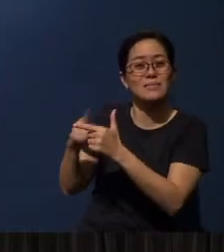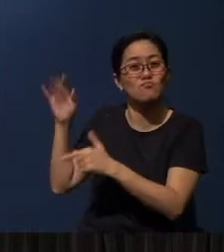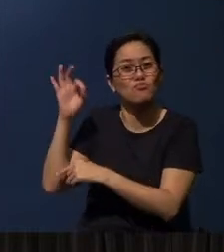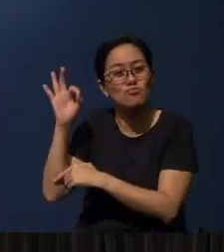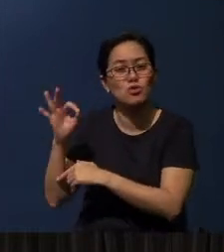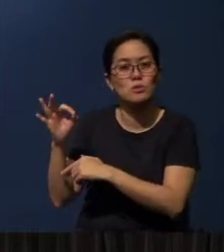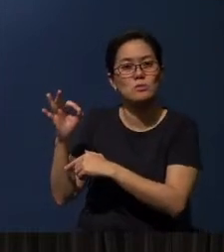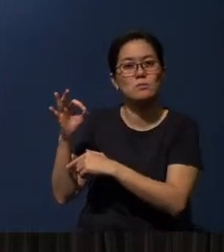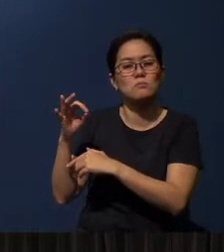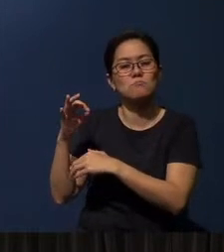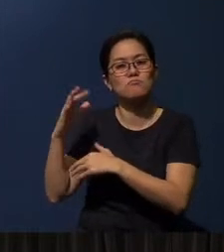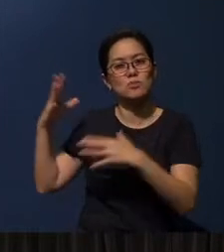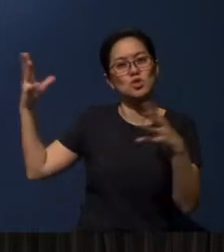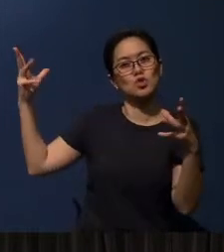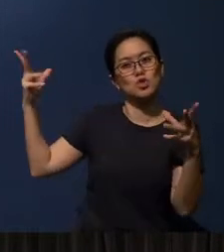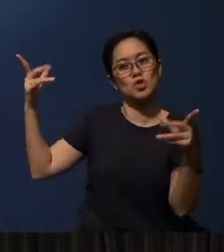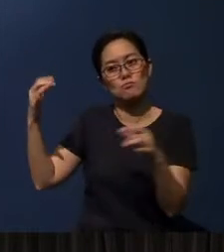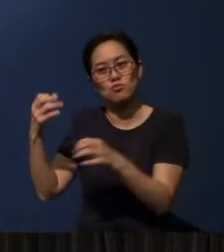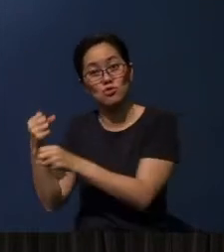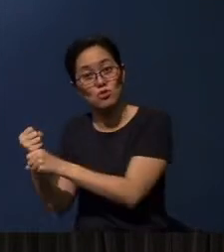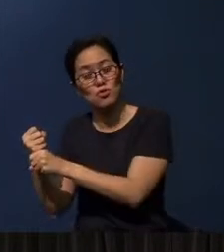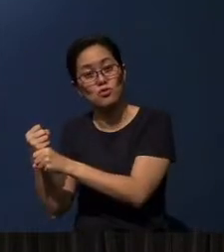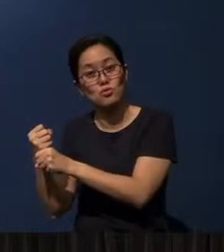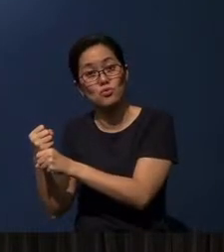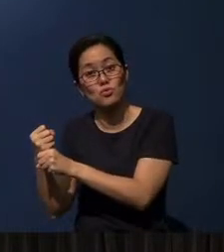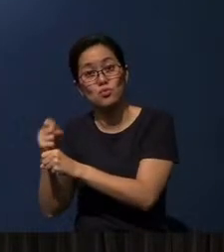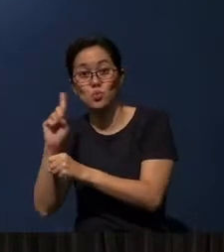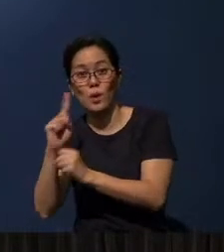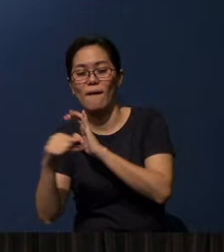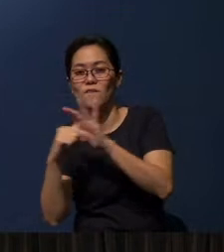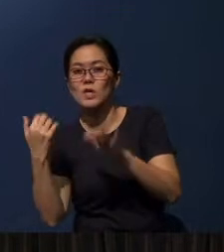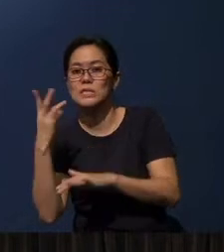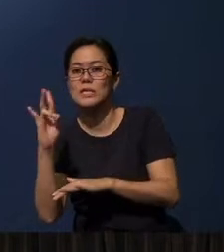He went on to summarize all of that, actually, in verse 17 and he says this: